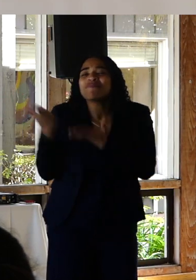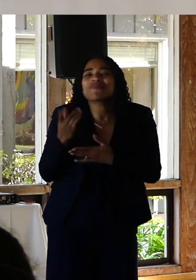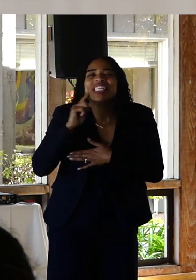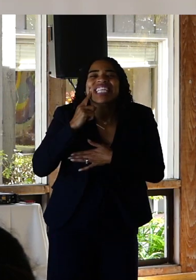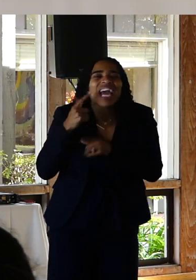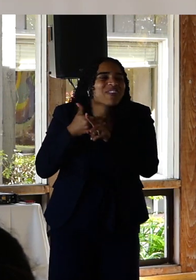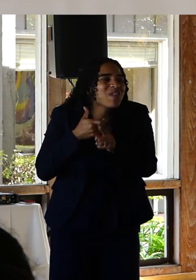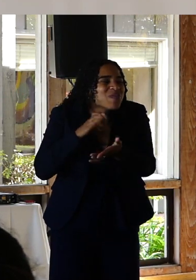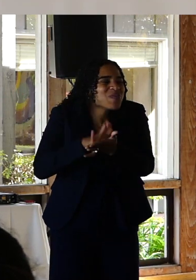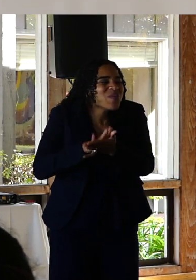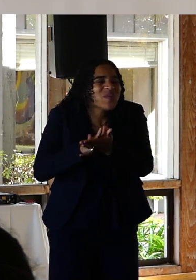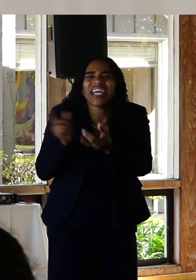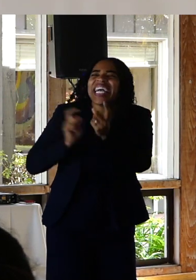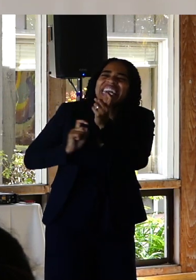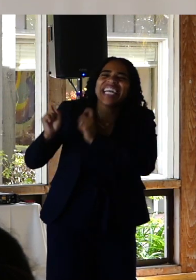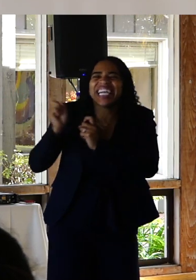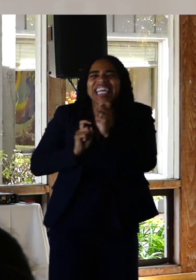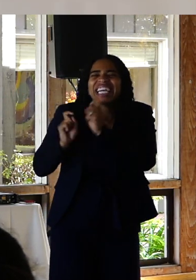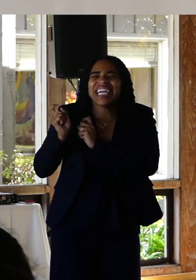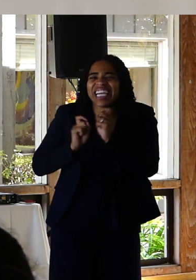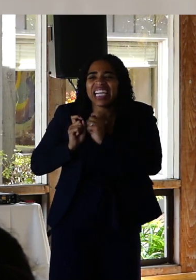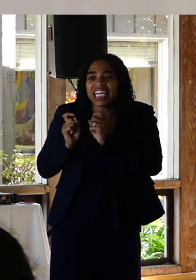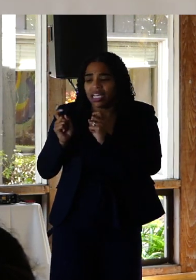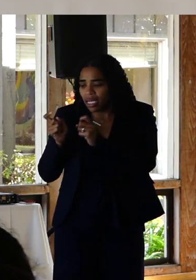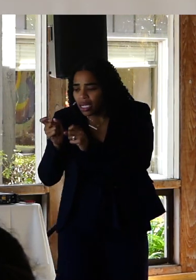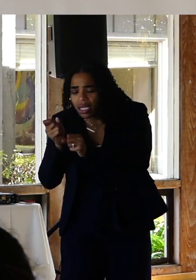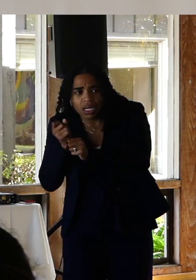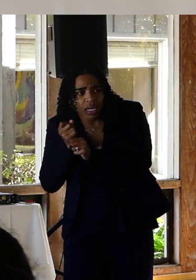candy she gets at school but only after checking it doesn't have any of